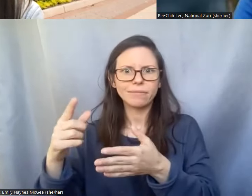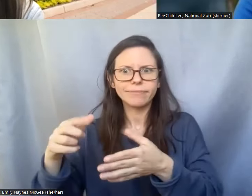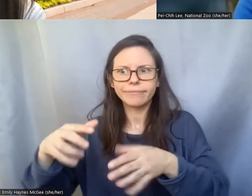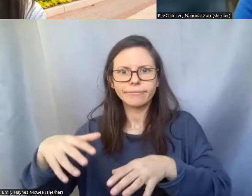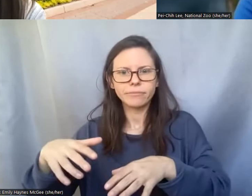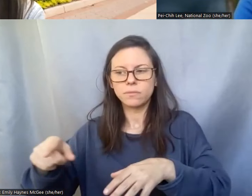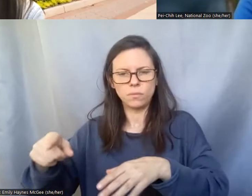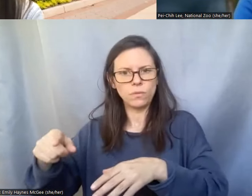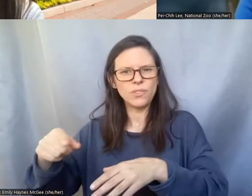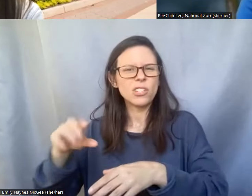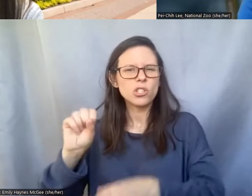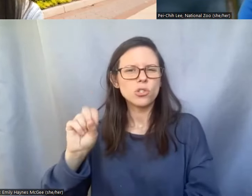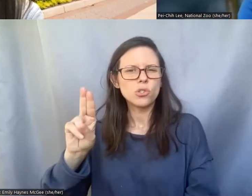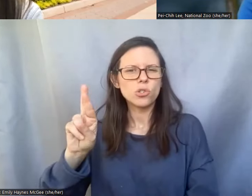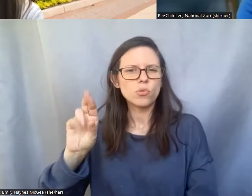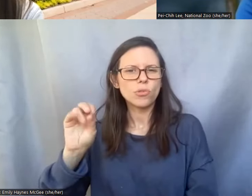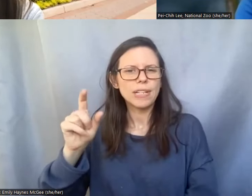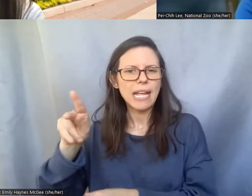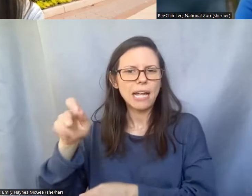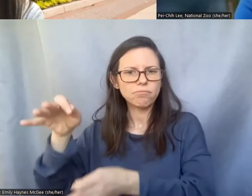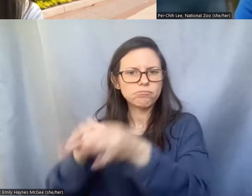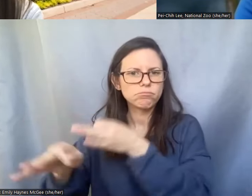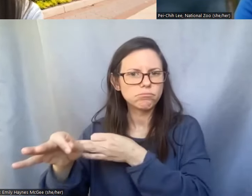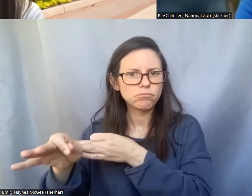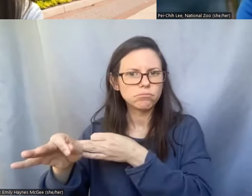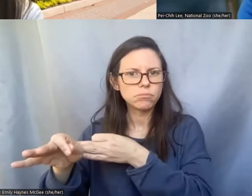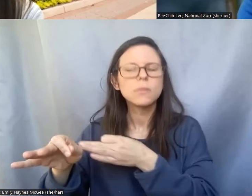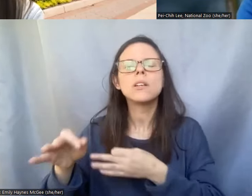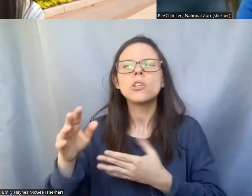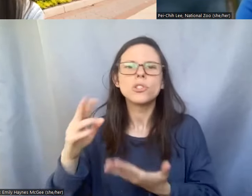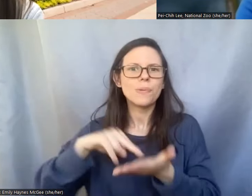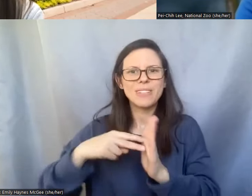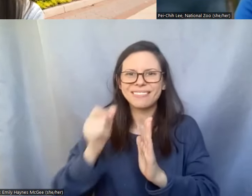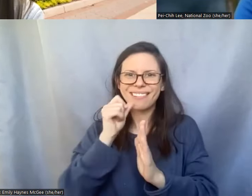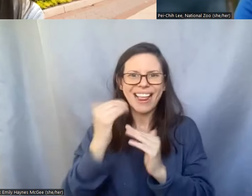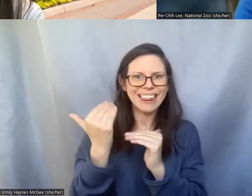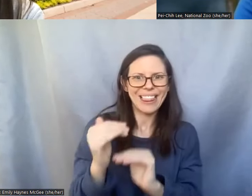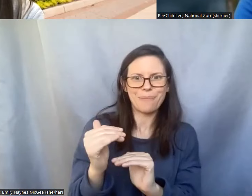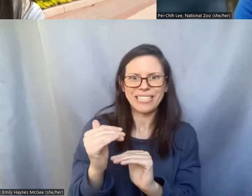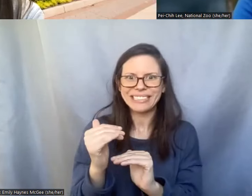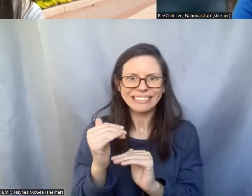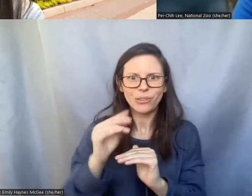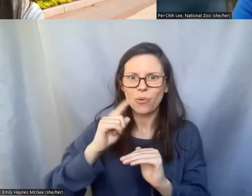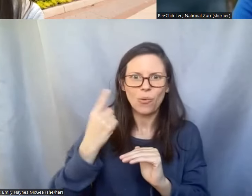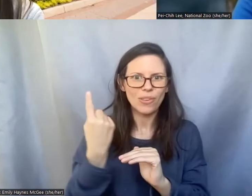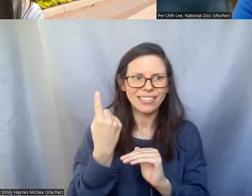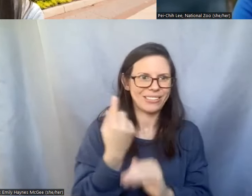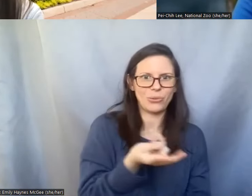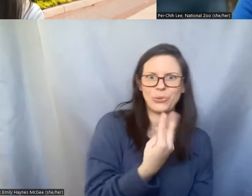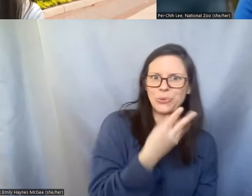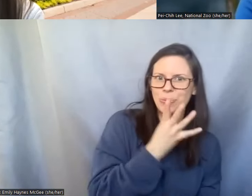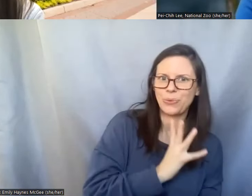other other samples they have stored in the past and use their genome and they do have a number of